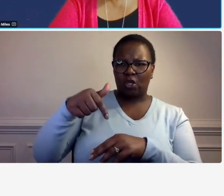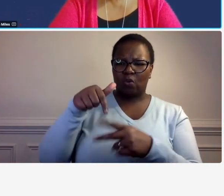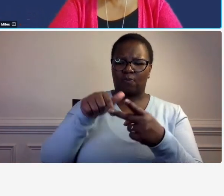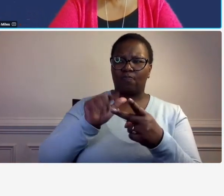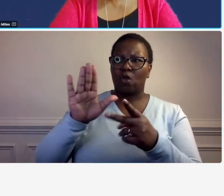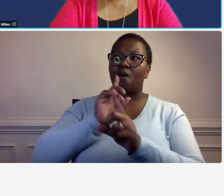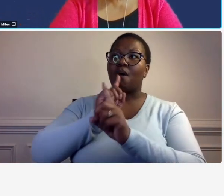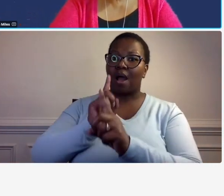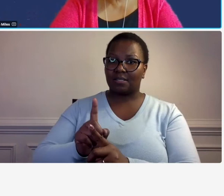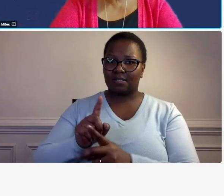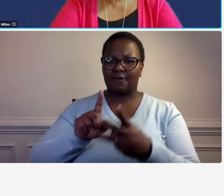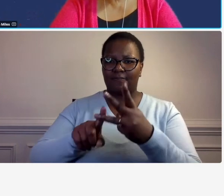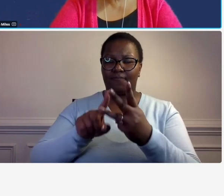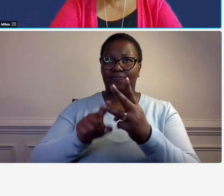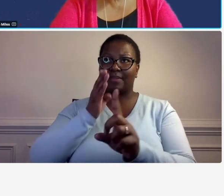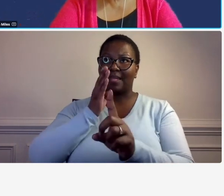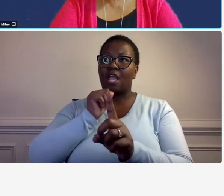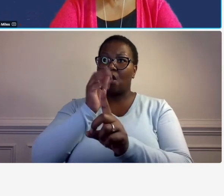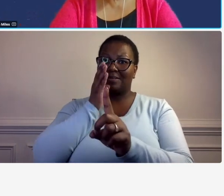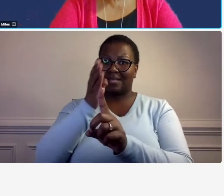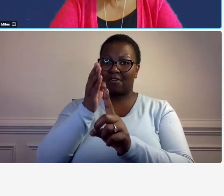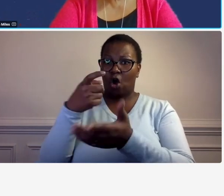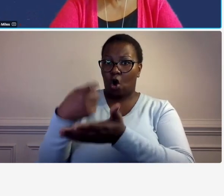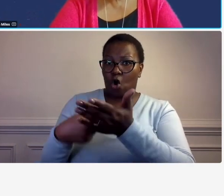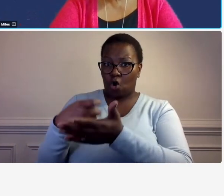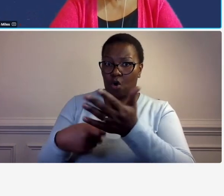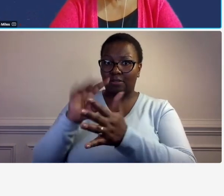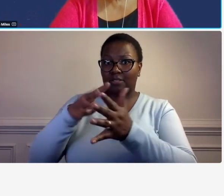indirect cost rate schedule that you submitted and then they make a decision on whether you're